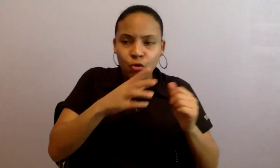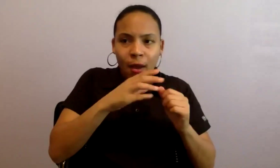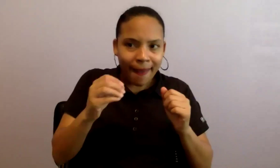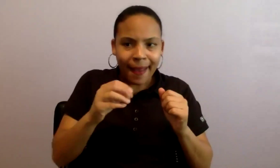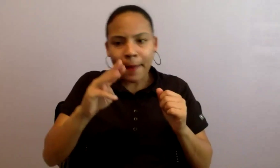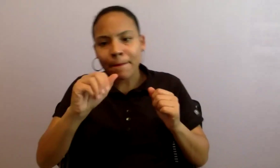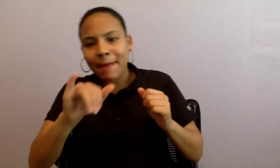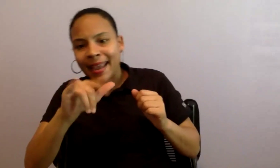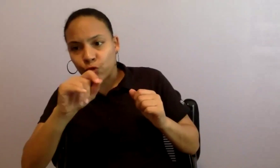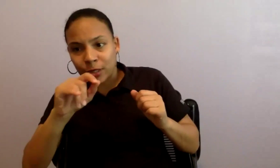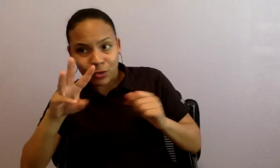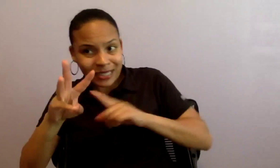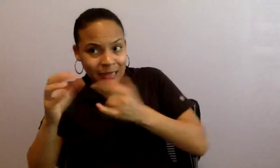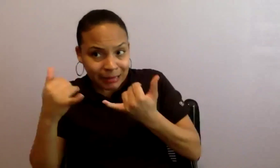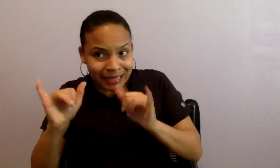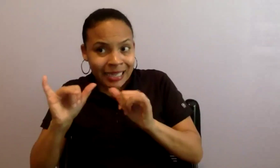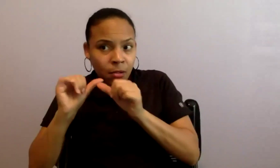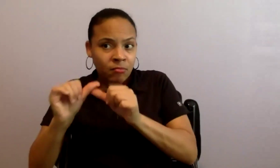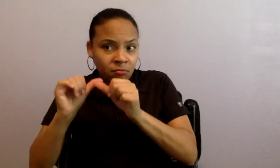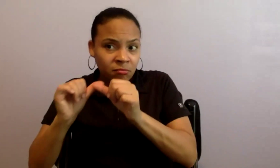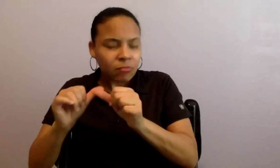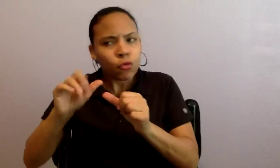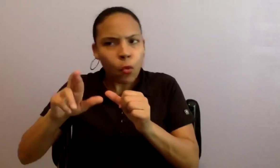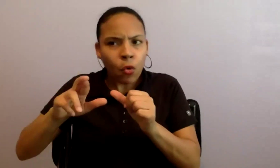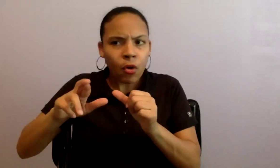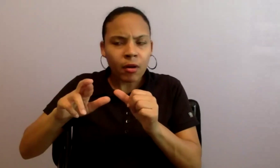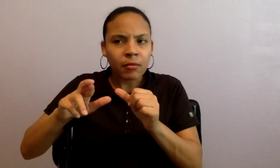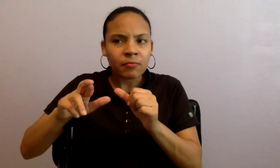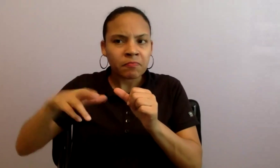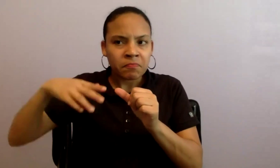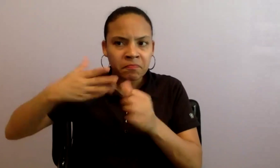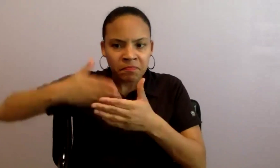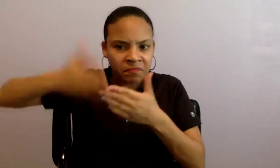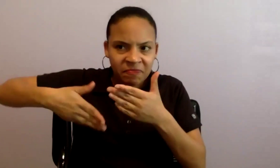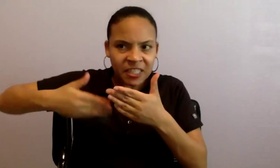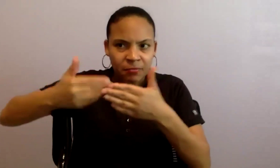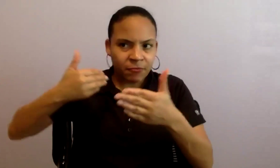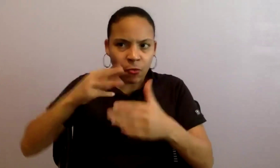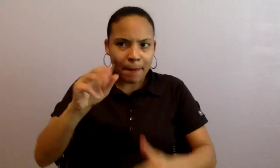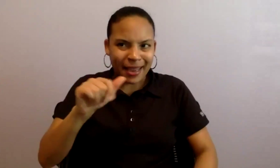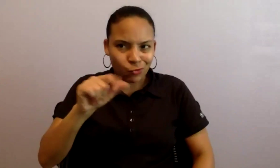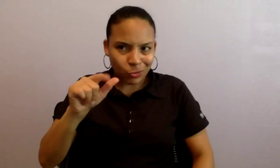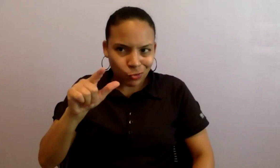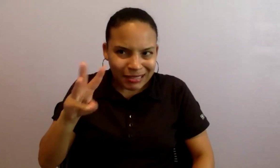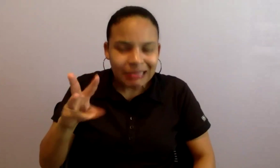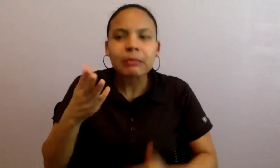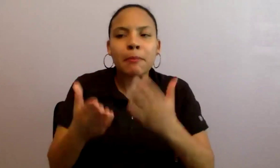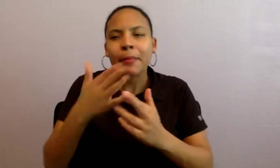those things you might go to our office hours and have a conversation about. If the project